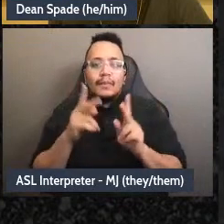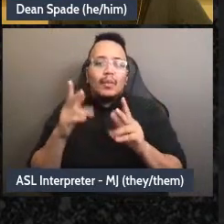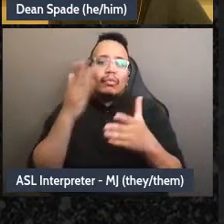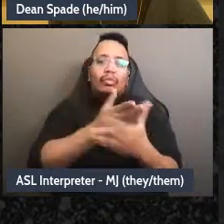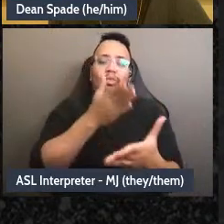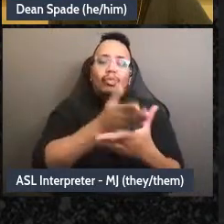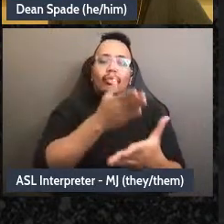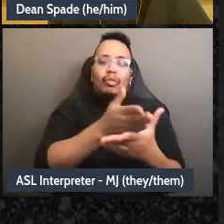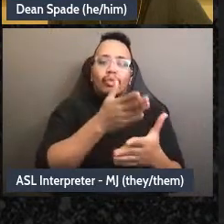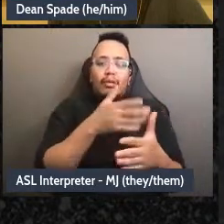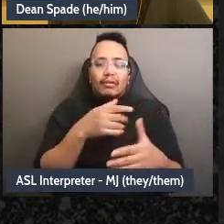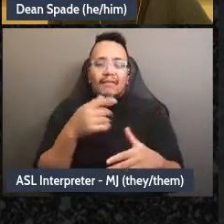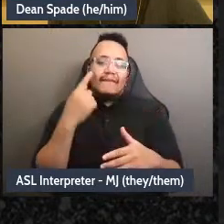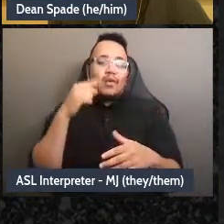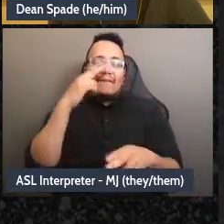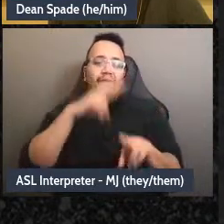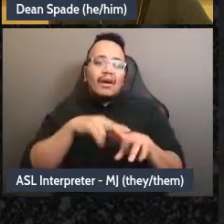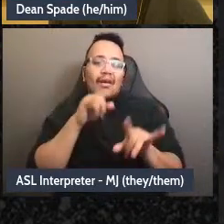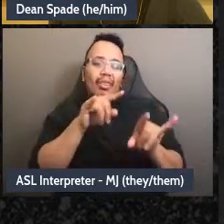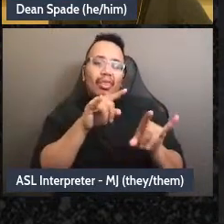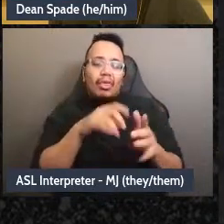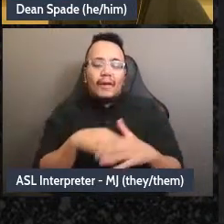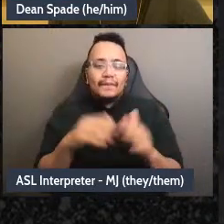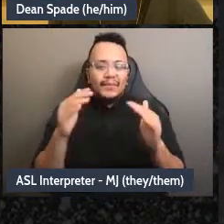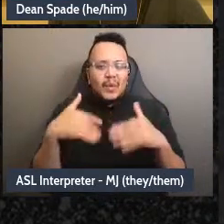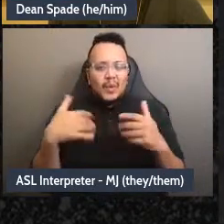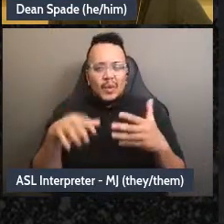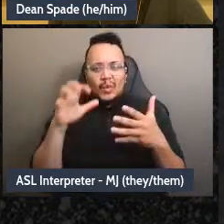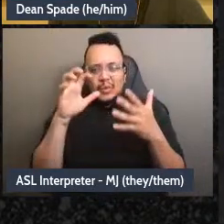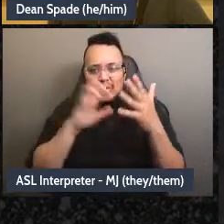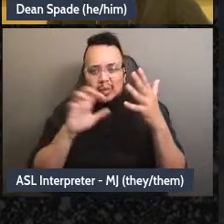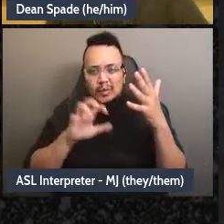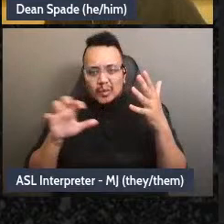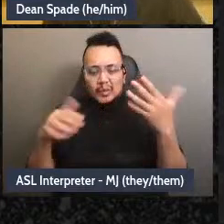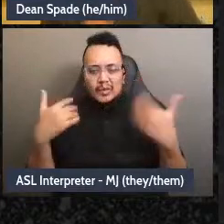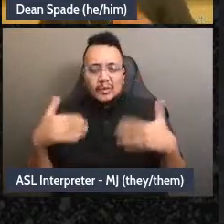great. Yeah, these - there's tons, tons, and tons of great concerns.